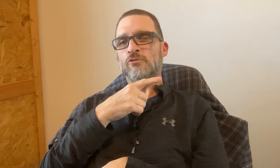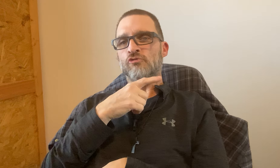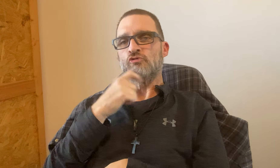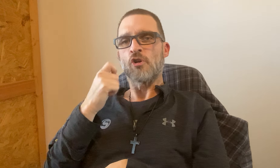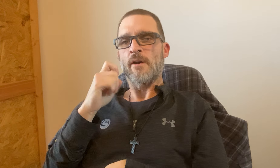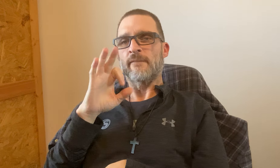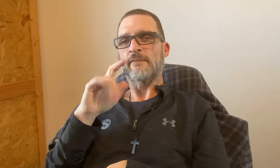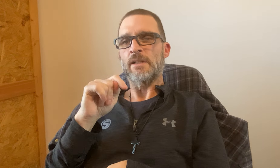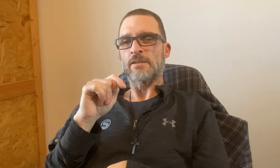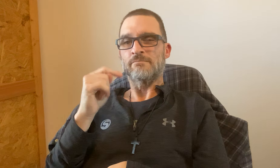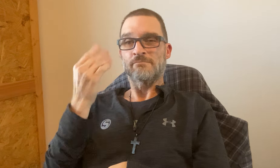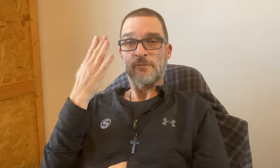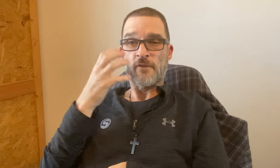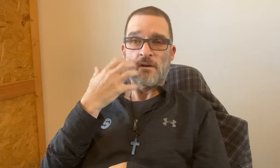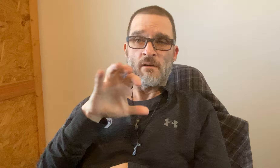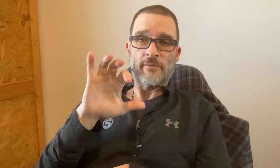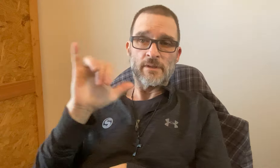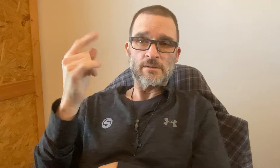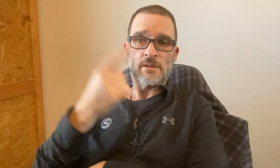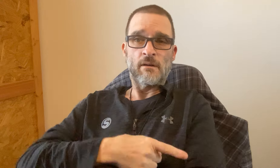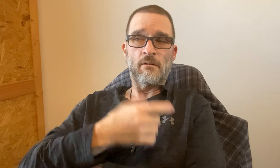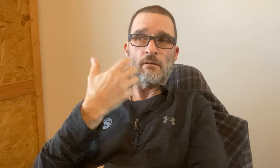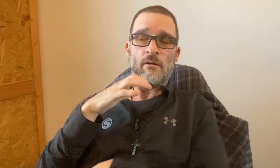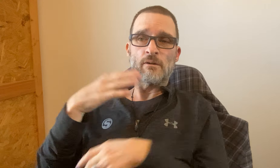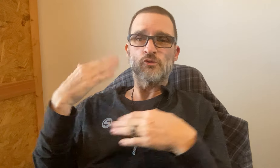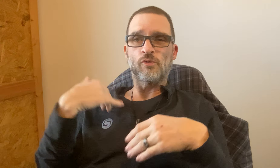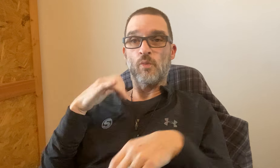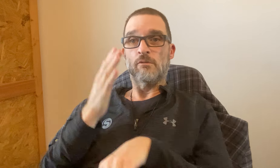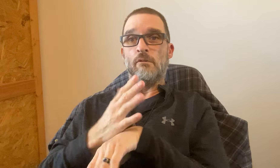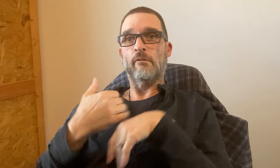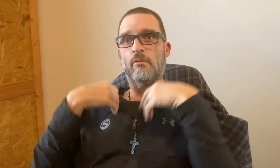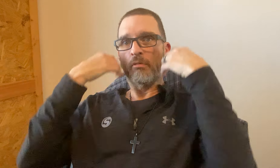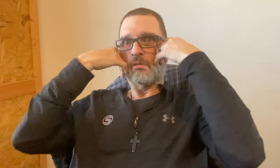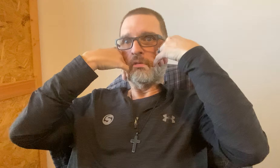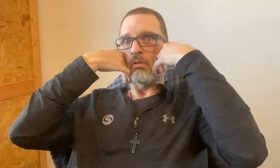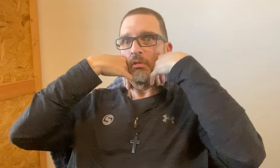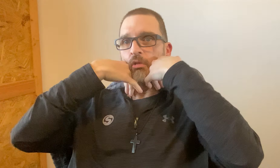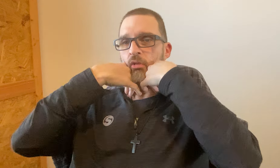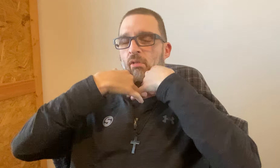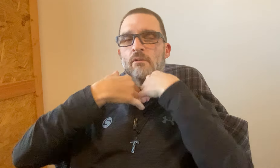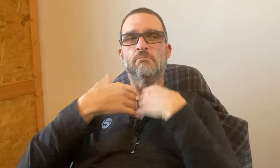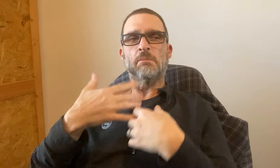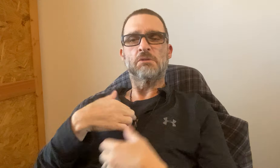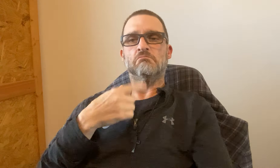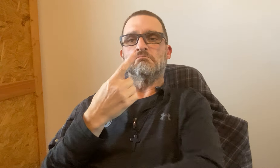Or I might wear dri-fit I don't know if it's going to be hot on that day If I had long sleeve on hot day, I might be sweating.